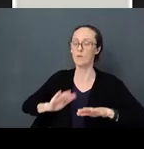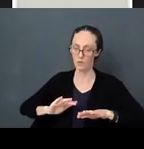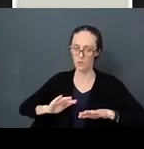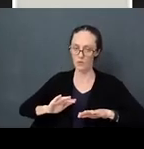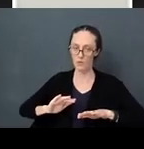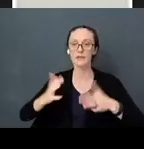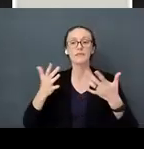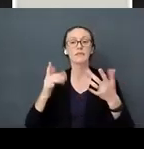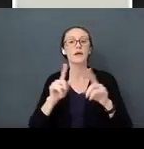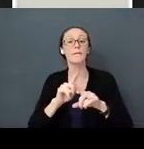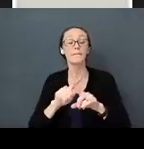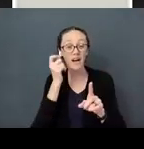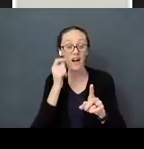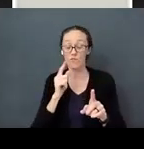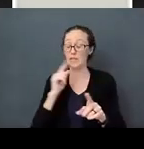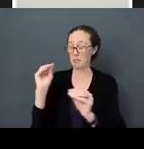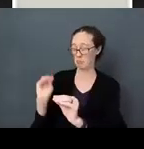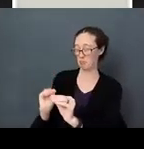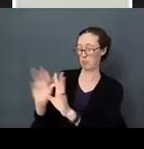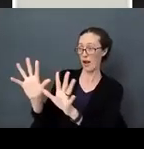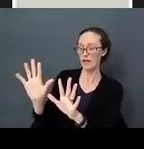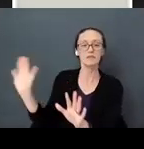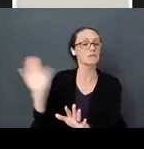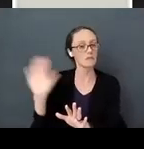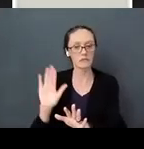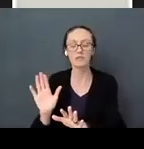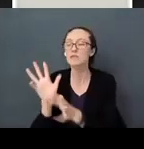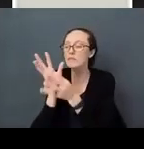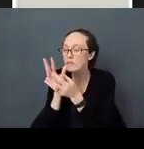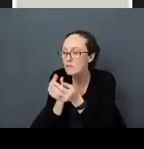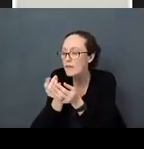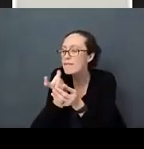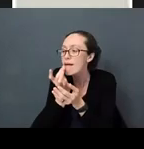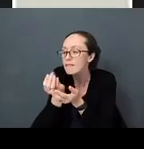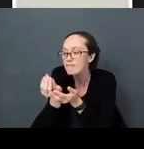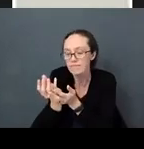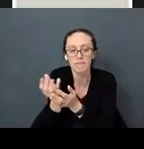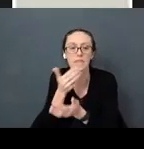something very light so they can still get good rest. Not a lamp by their bed but maybe a little